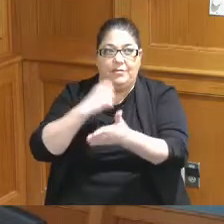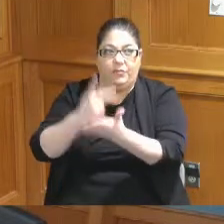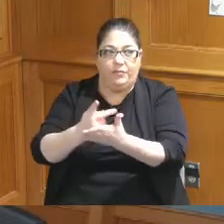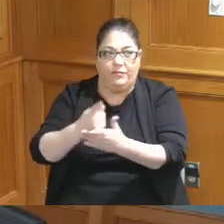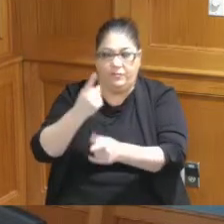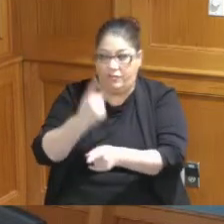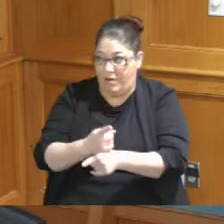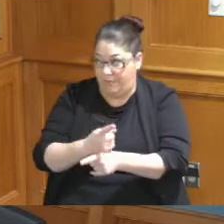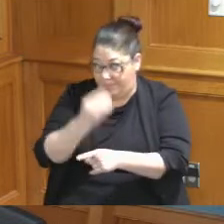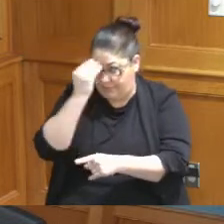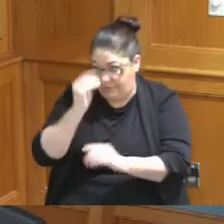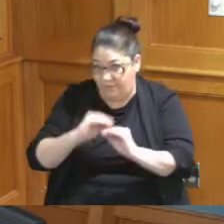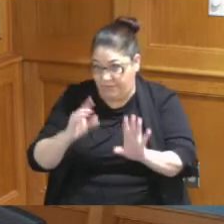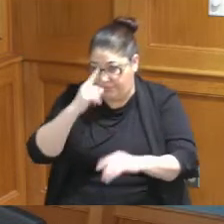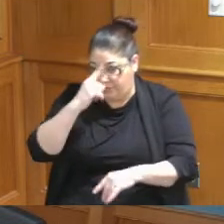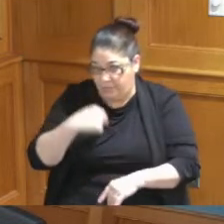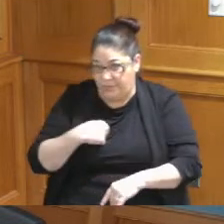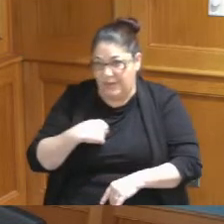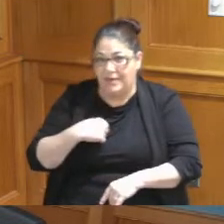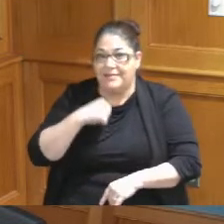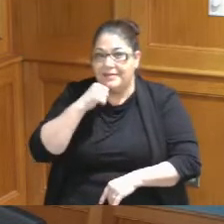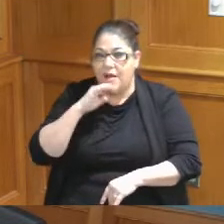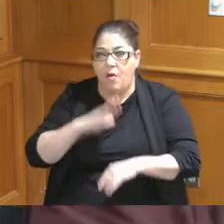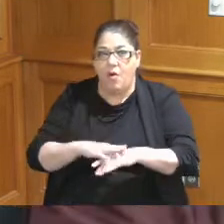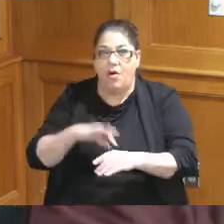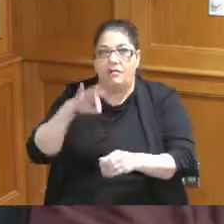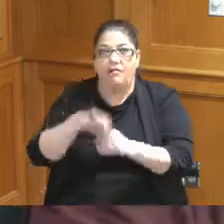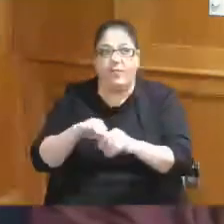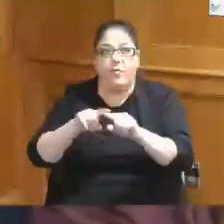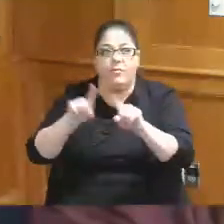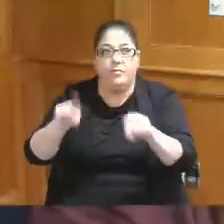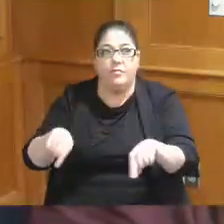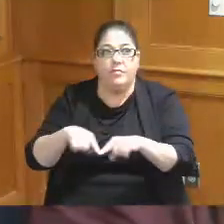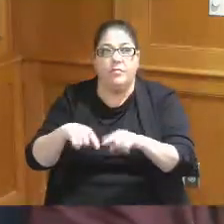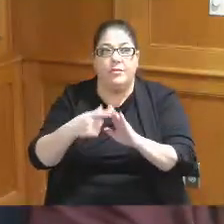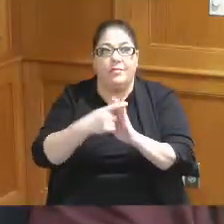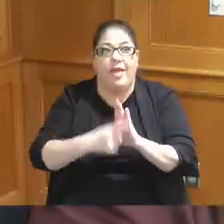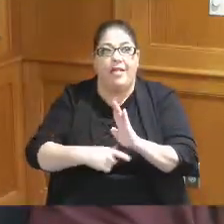clarity for me it does not go on the ballot or anything like that the public cannot vote